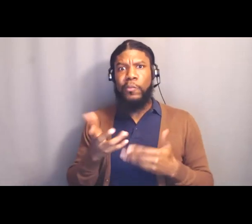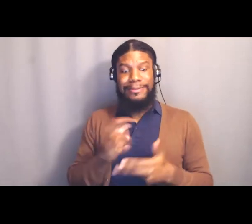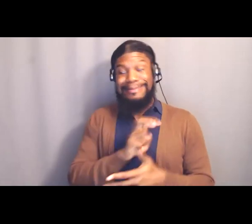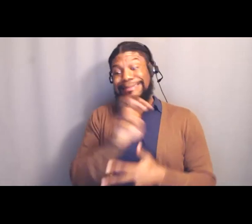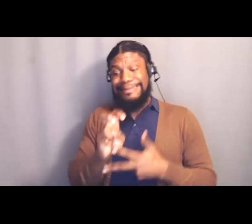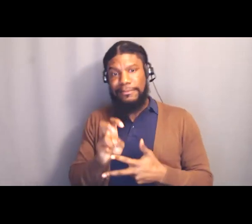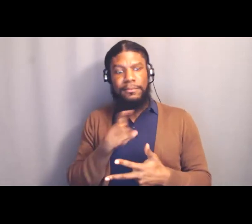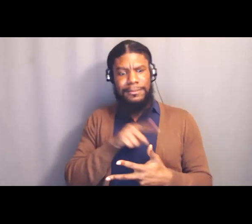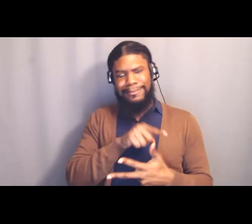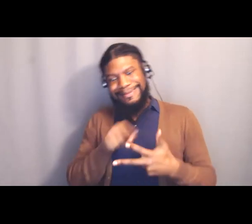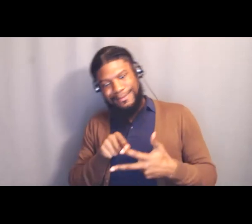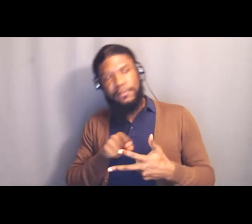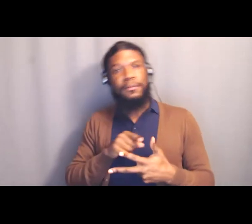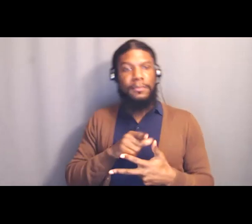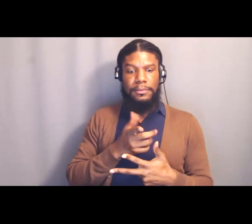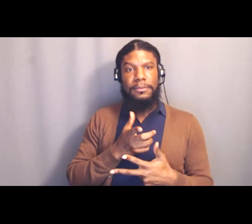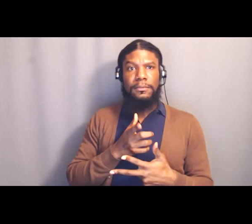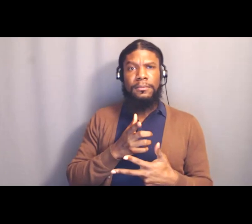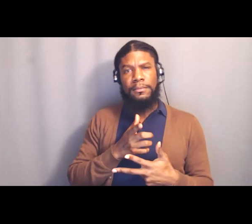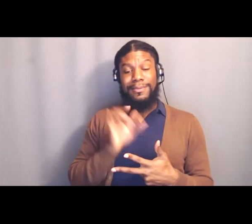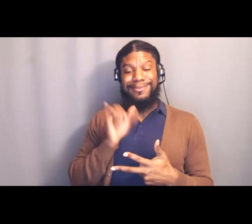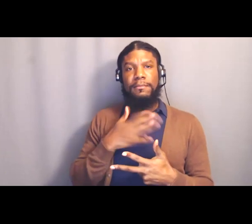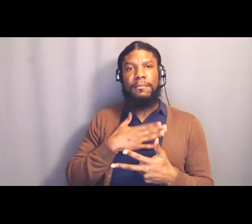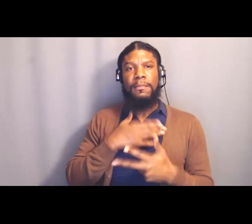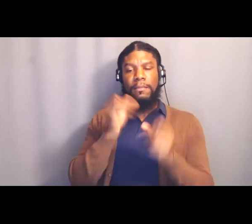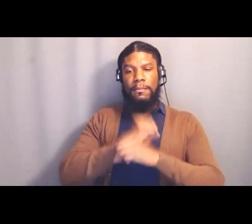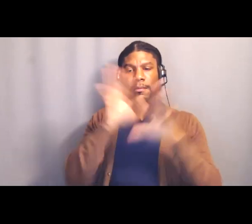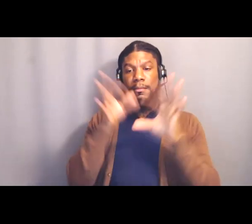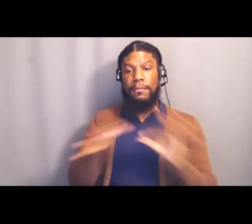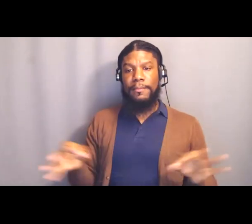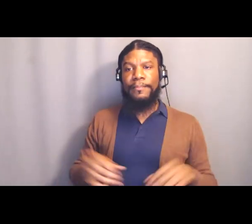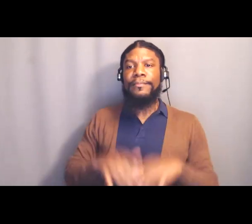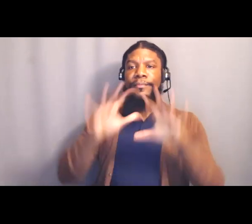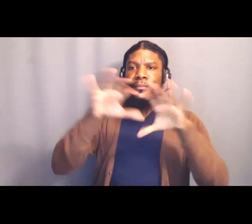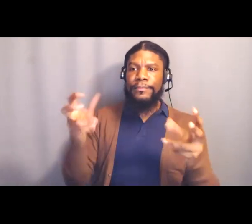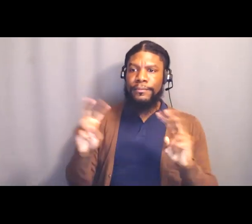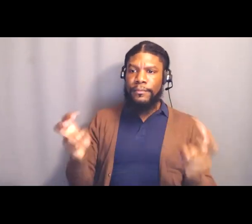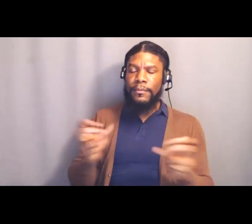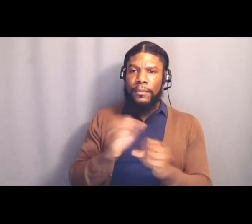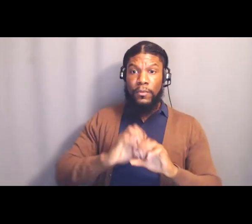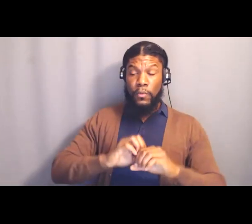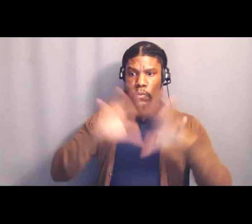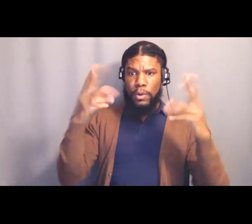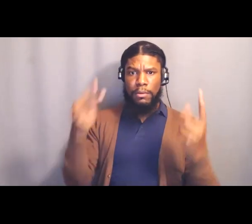and so mine is that the overarching worldview is of a society that can begin to take accountability